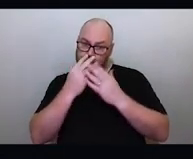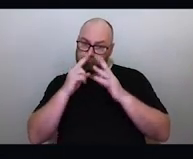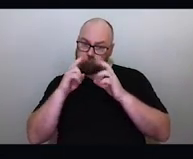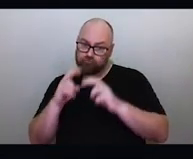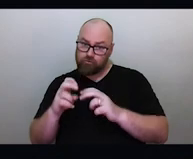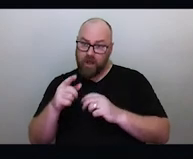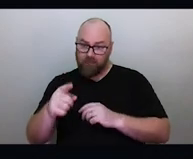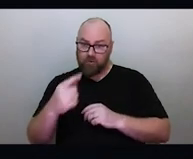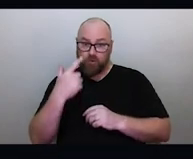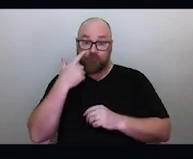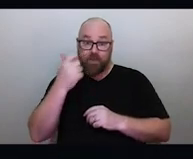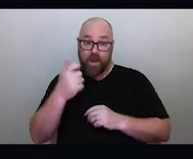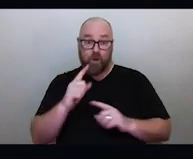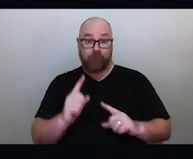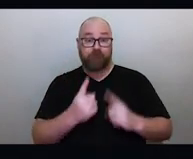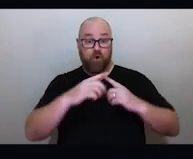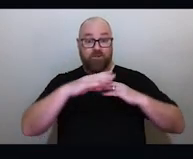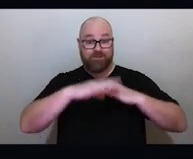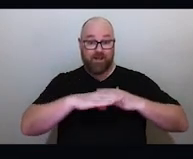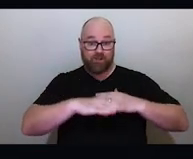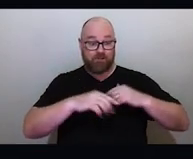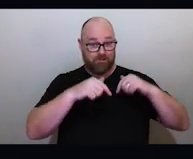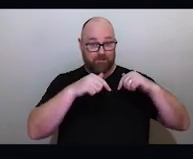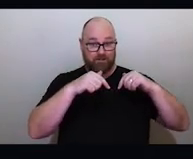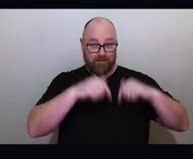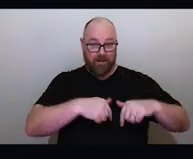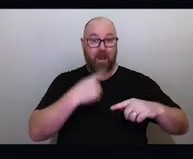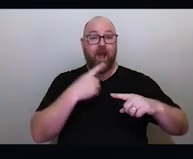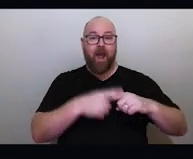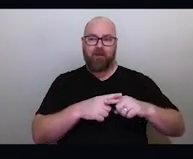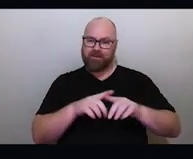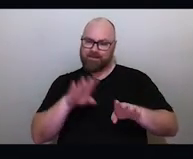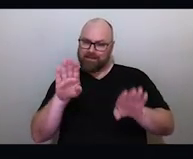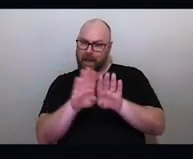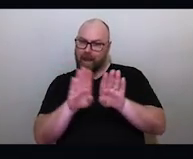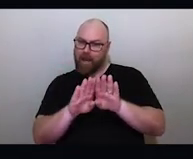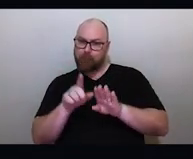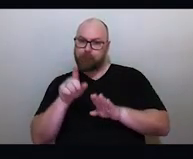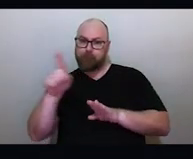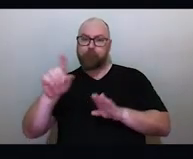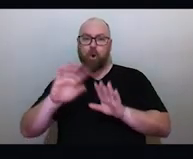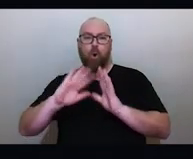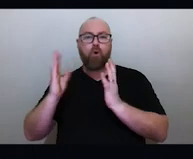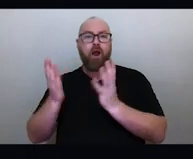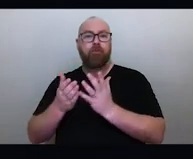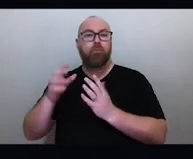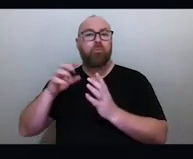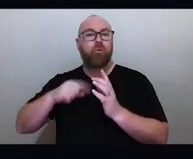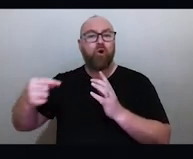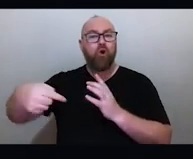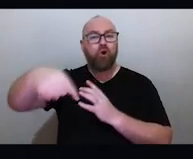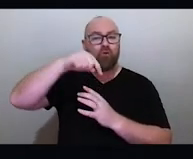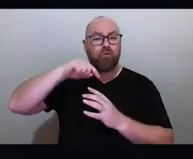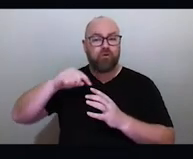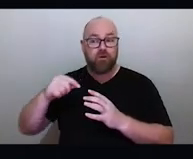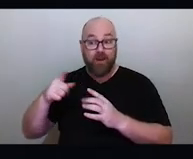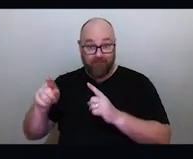between First Nations peoples around the world and how they connect? Are there any similar stories? Are they all completely different